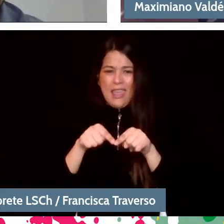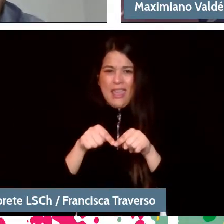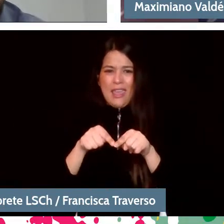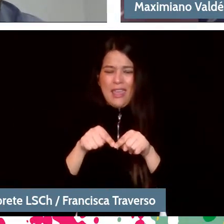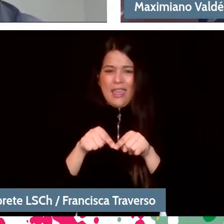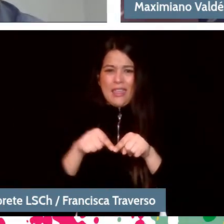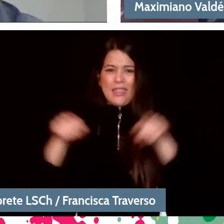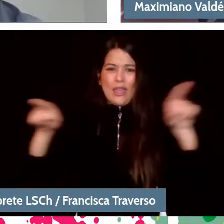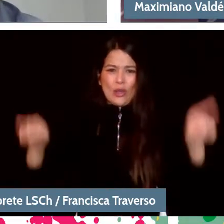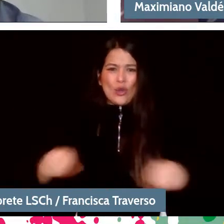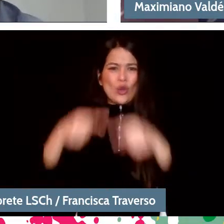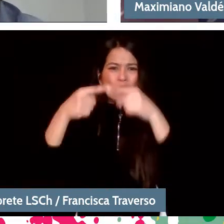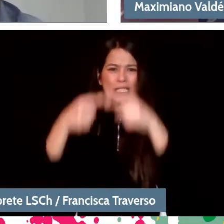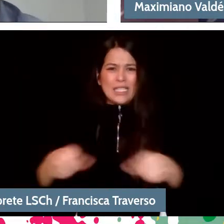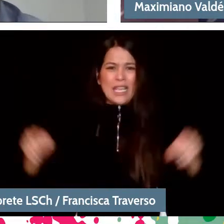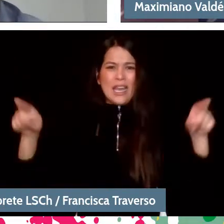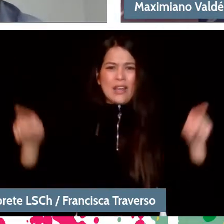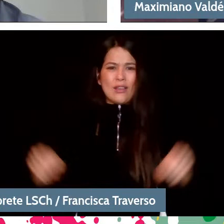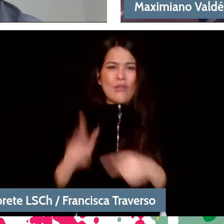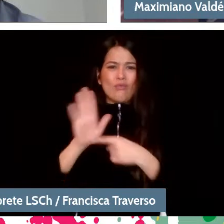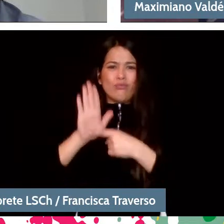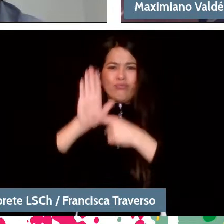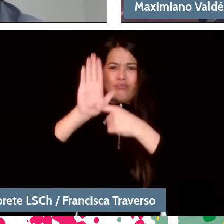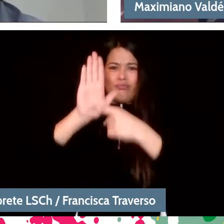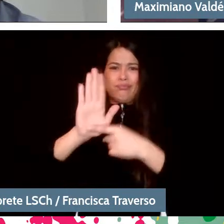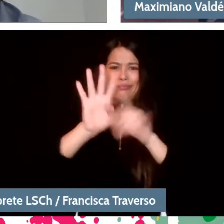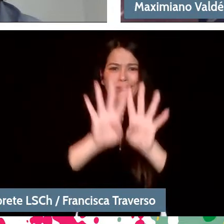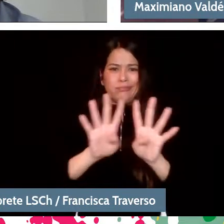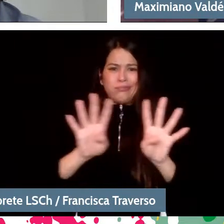there are very few other spaces in contemporary life, really.